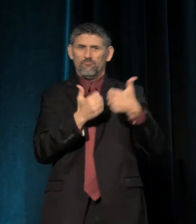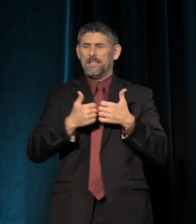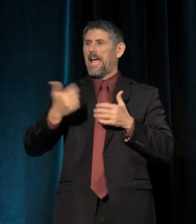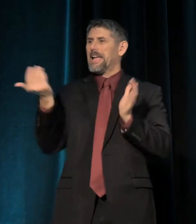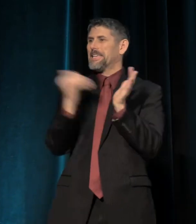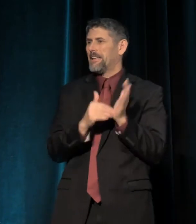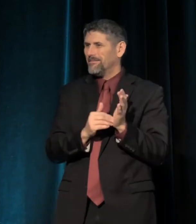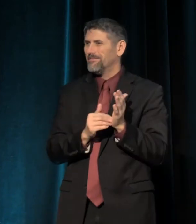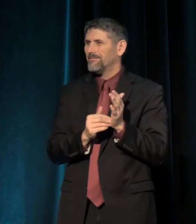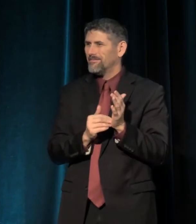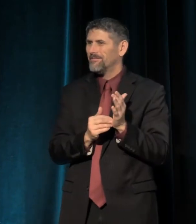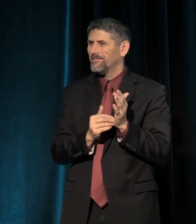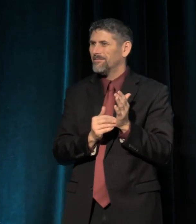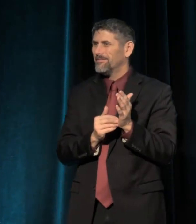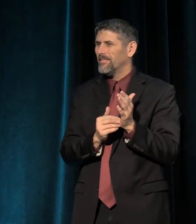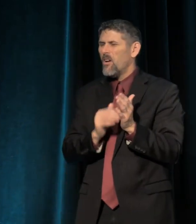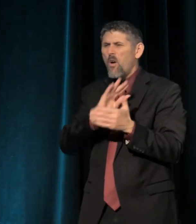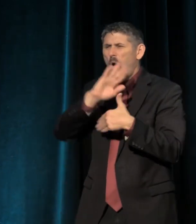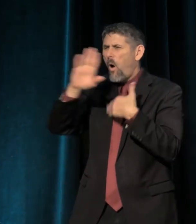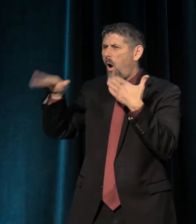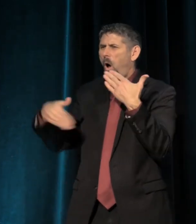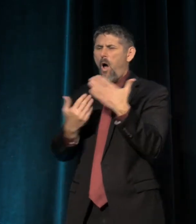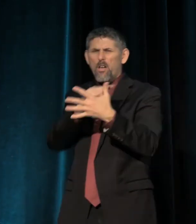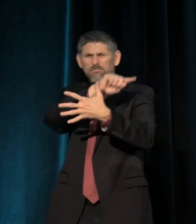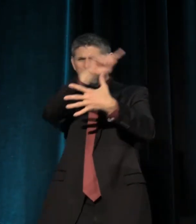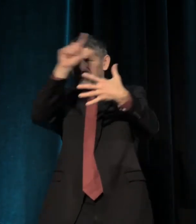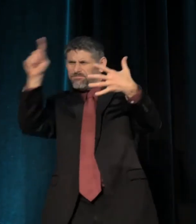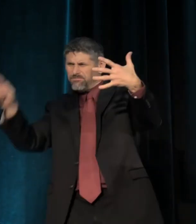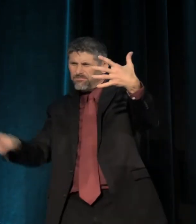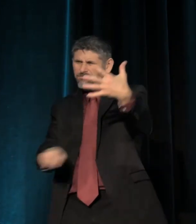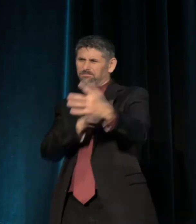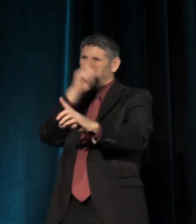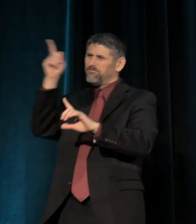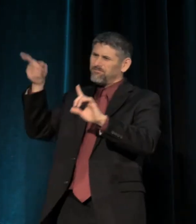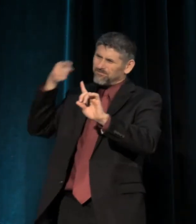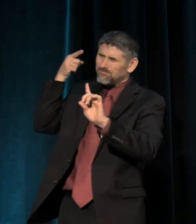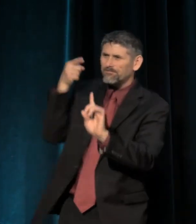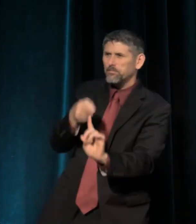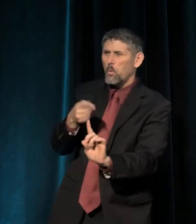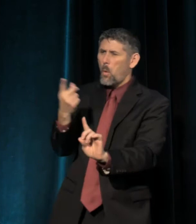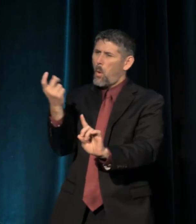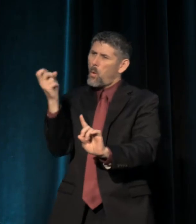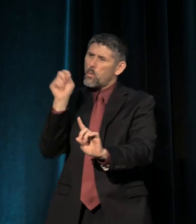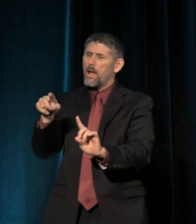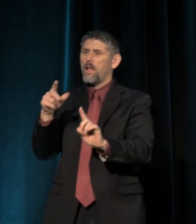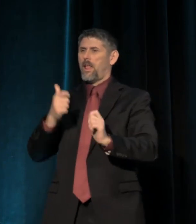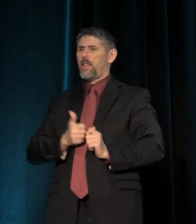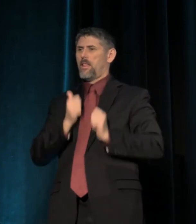And all of this boils down to the fundamental question of life expectancy.